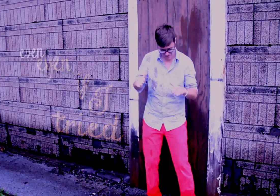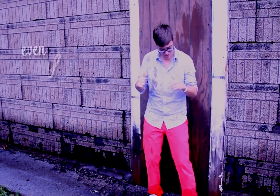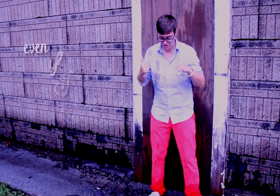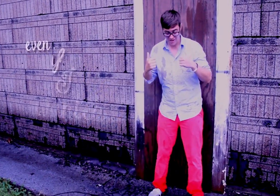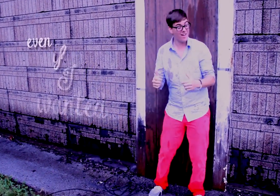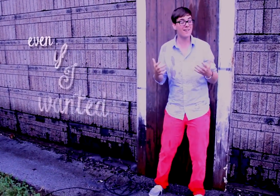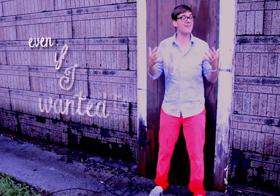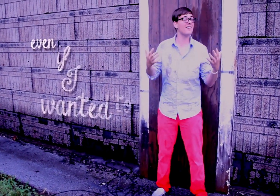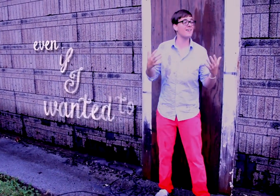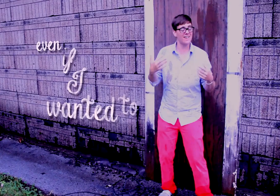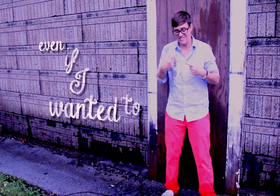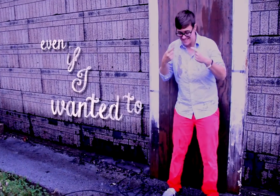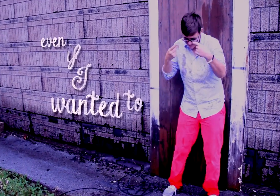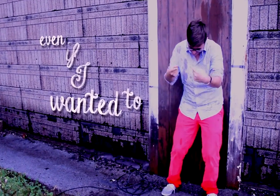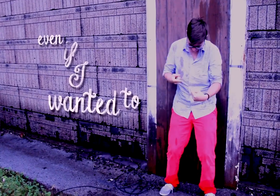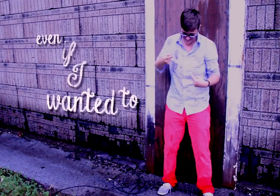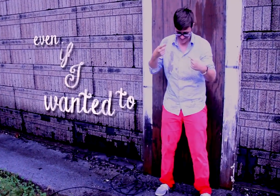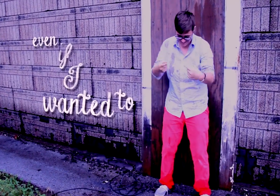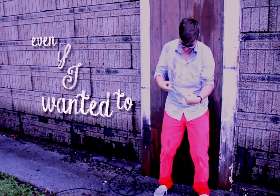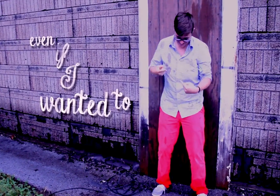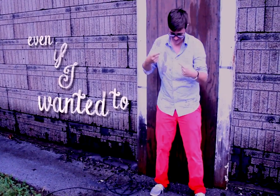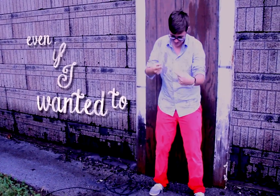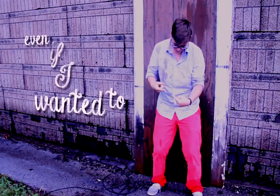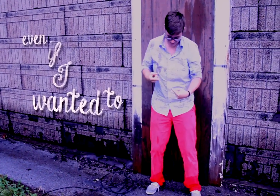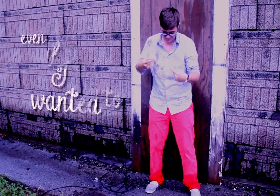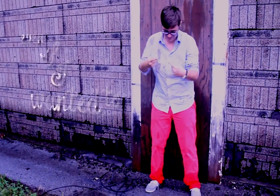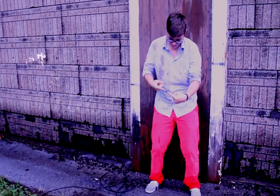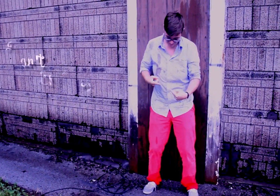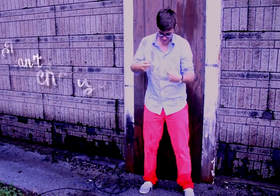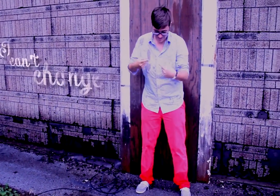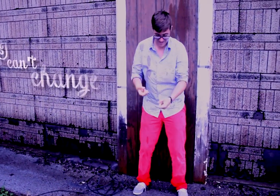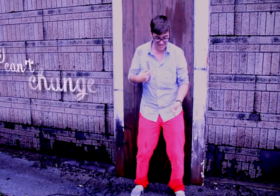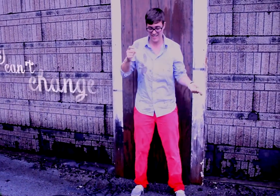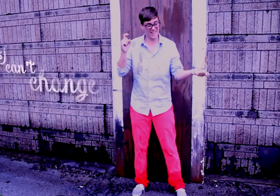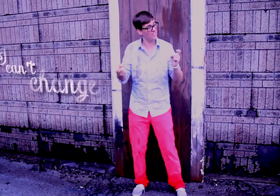even if I tried even if I wanted to and I can't change